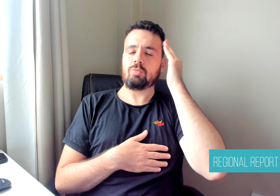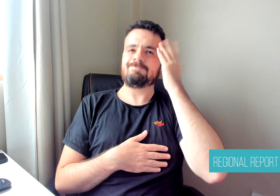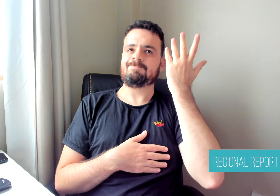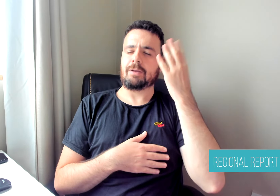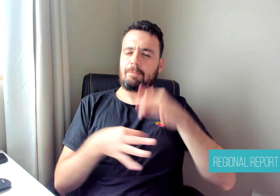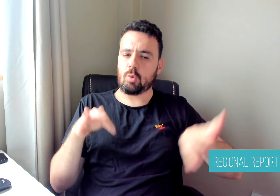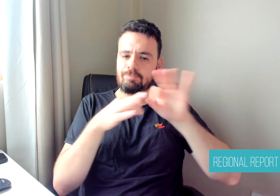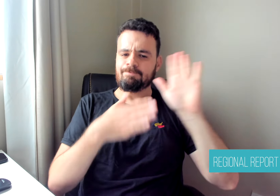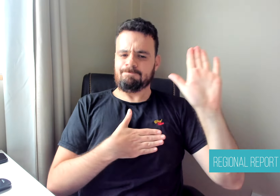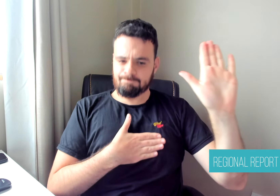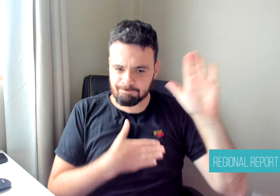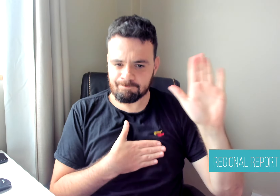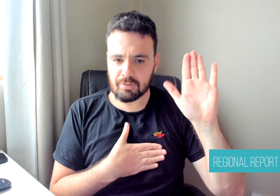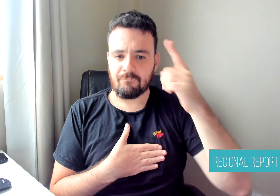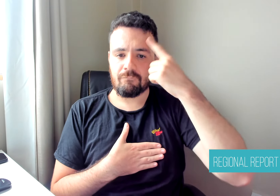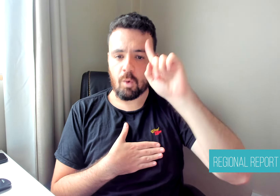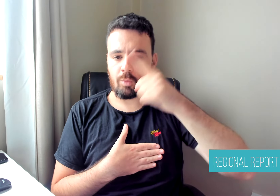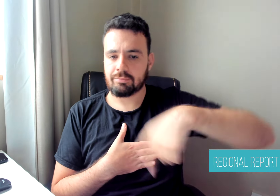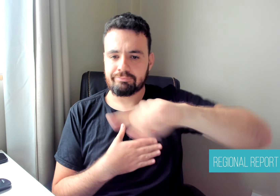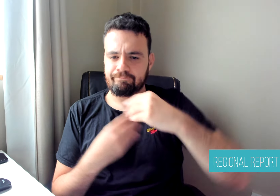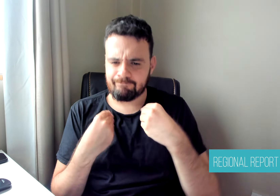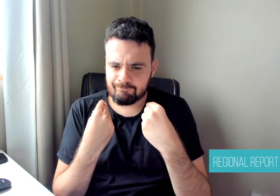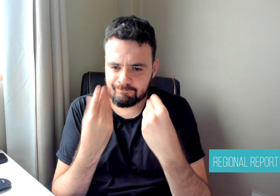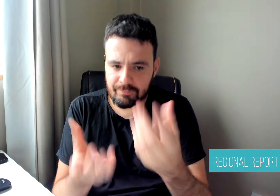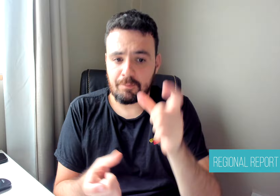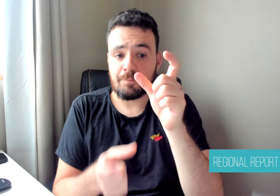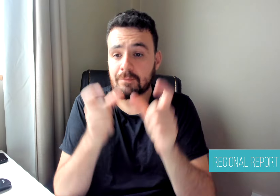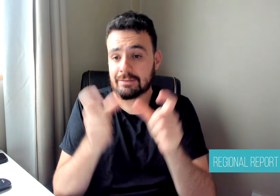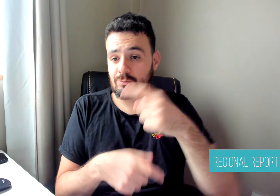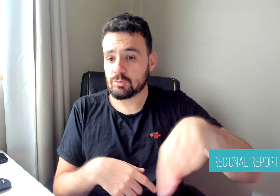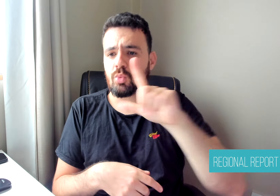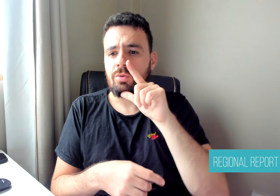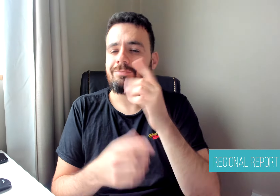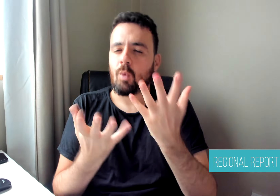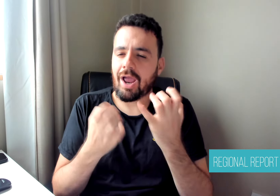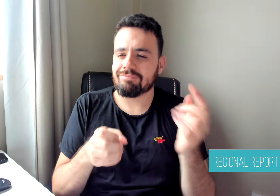including those with disabilities, can enjoy an assertive,